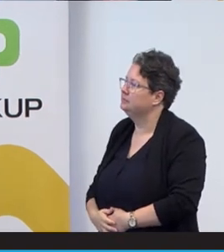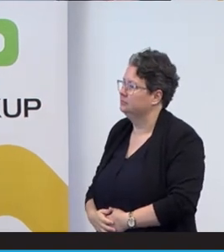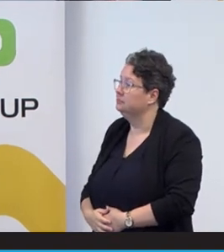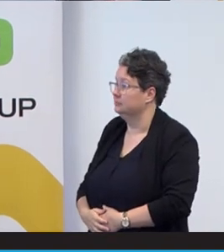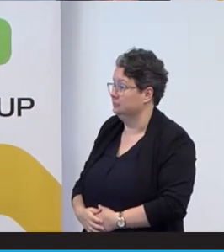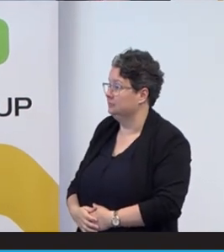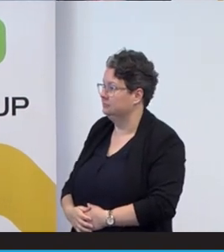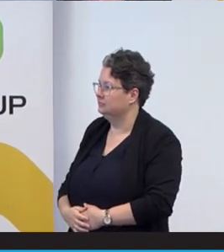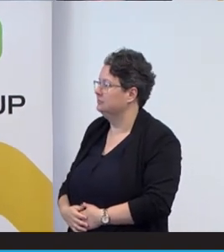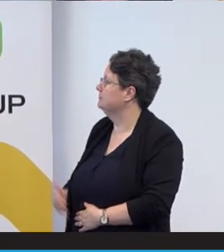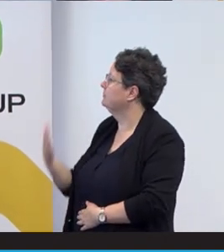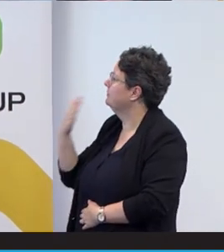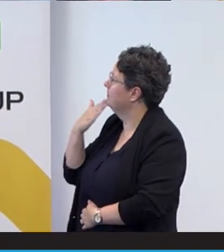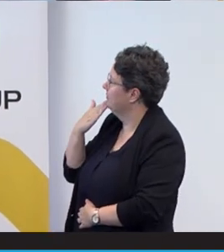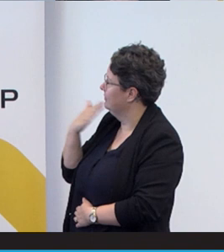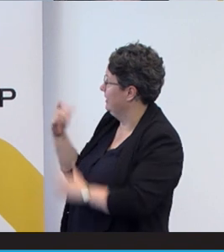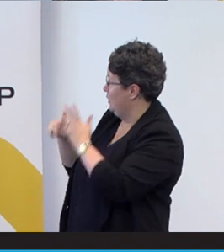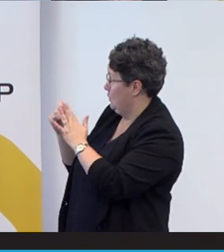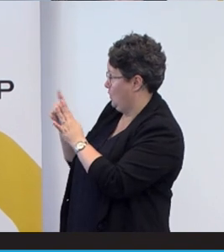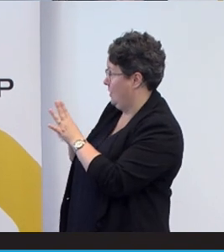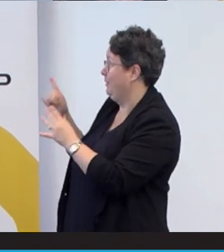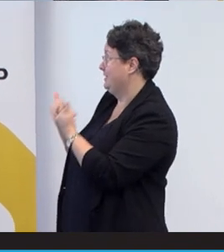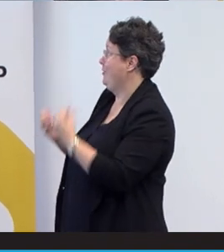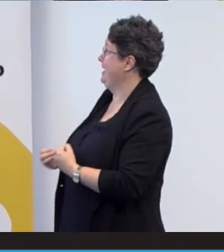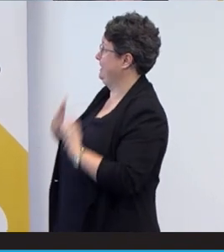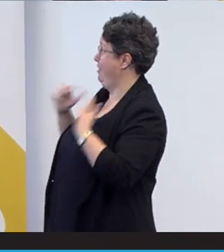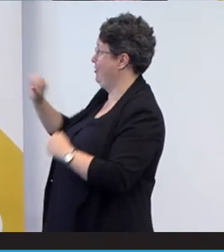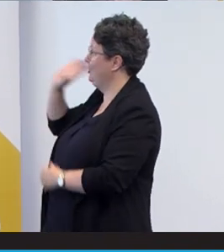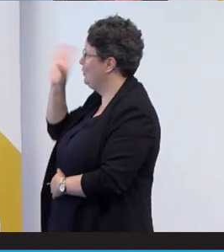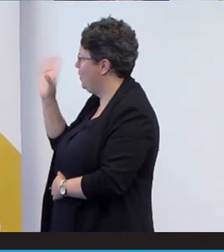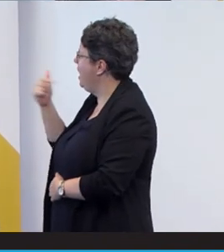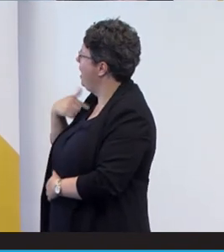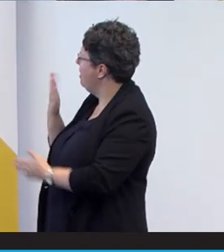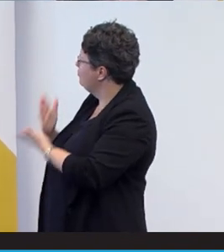I just, Cody that was very inspiring. But I'm really interested in the First